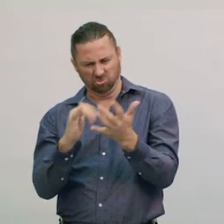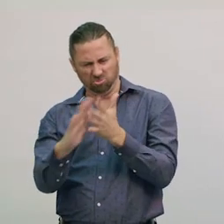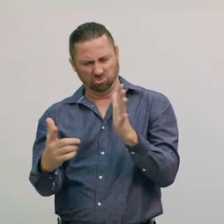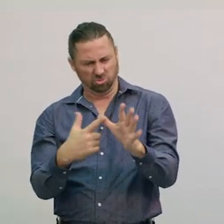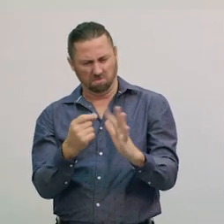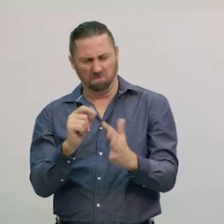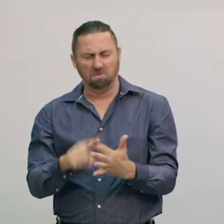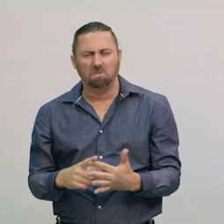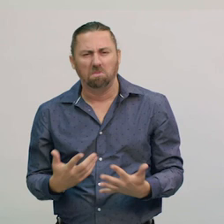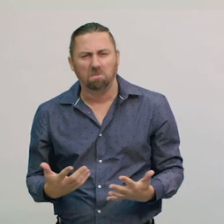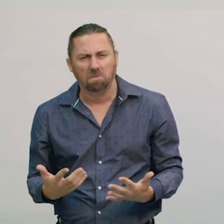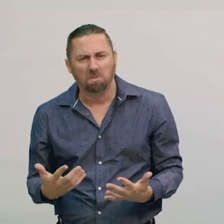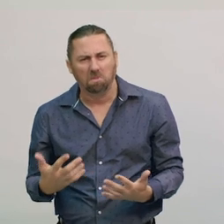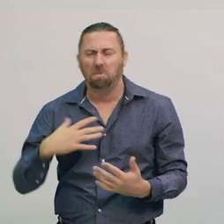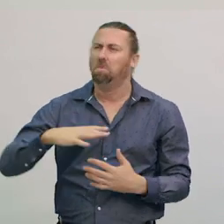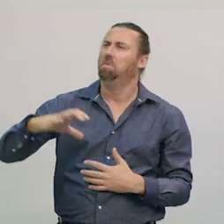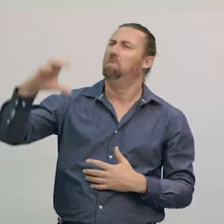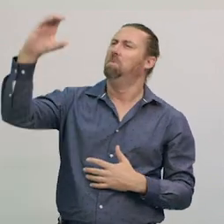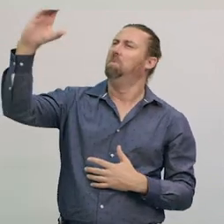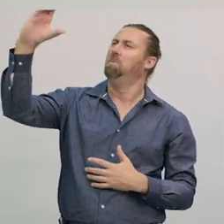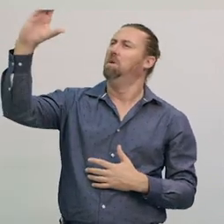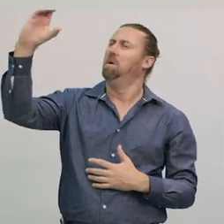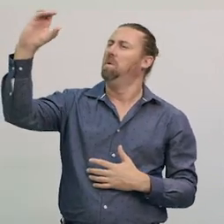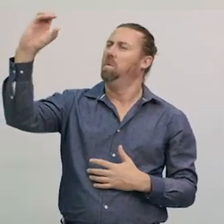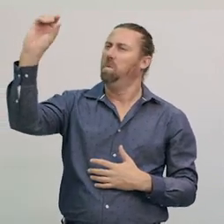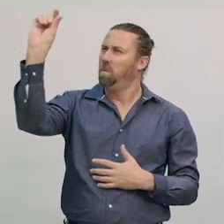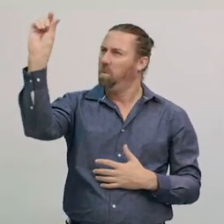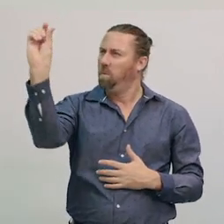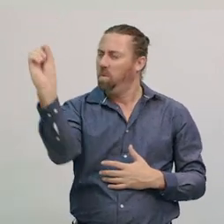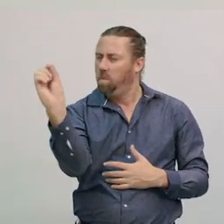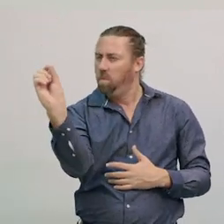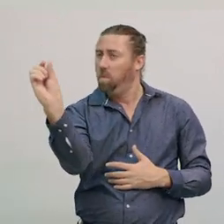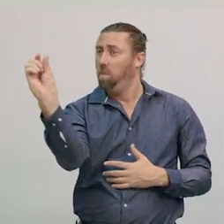why do we appear to see the Moon grow into a full moon and back again?